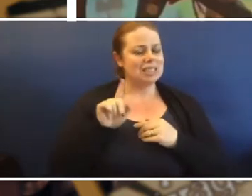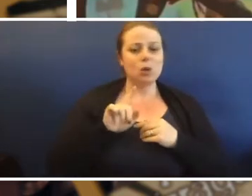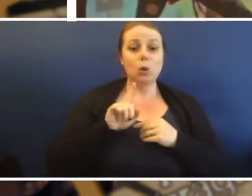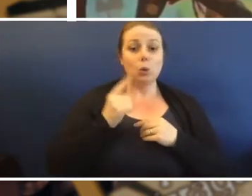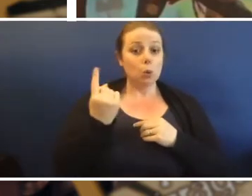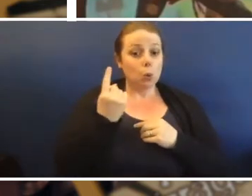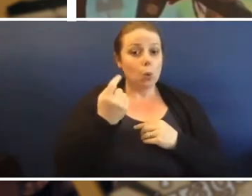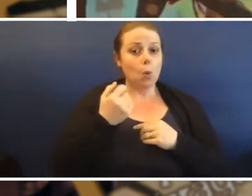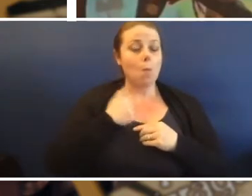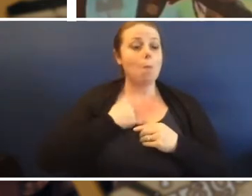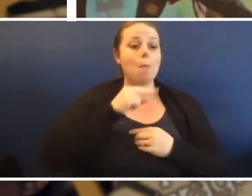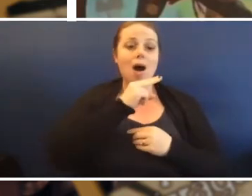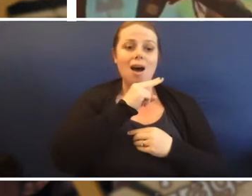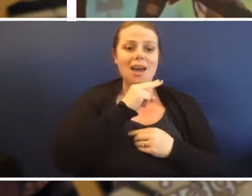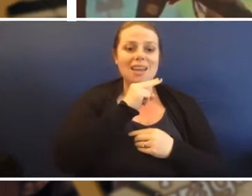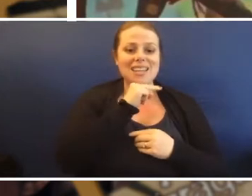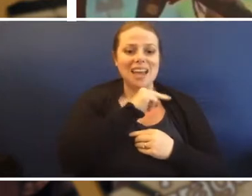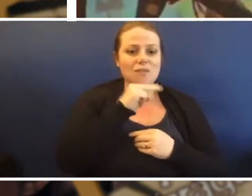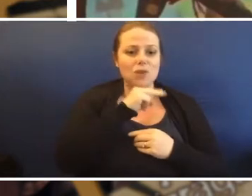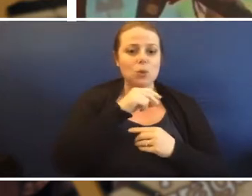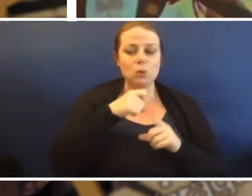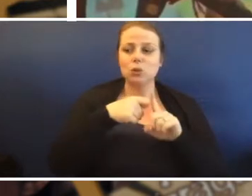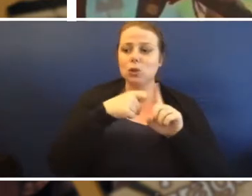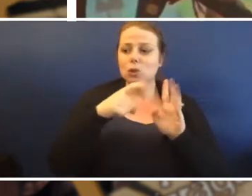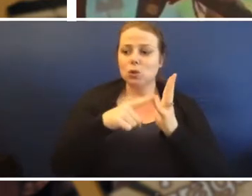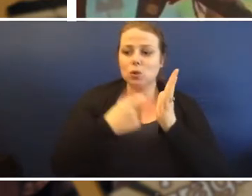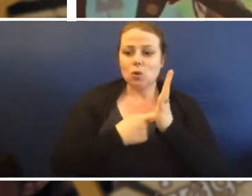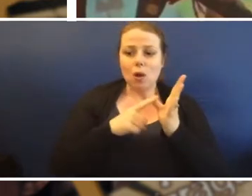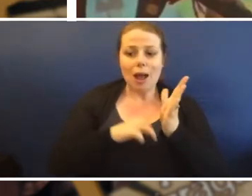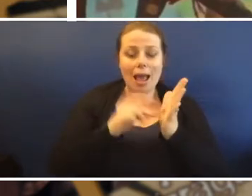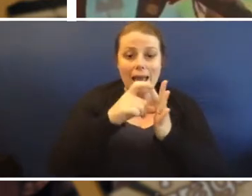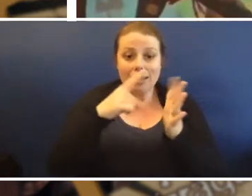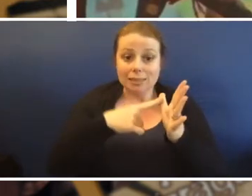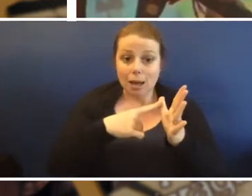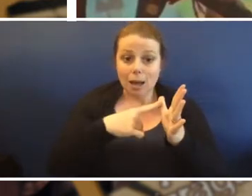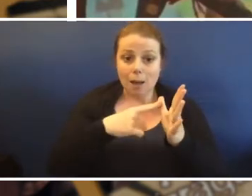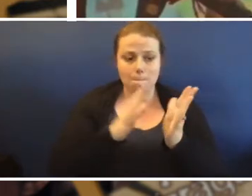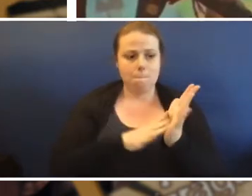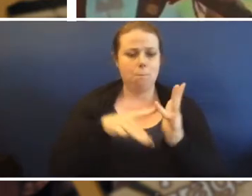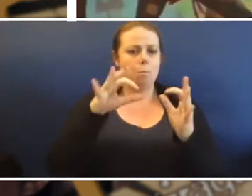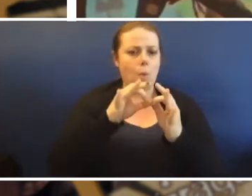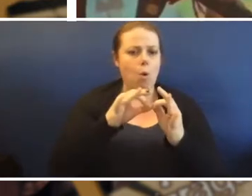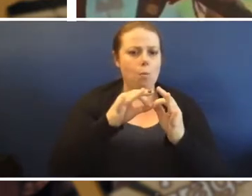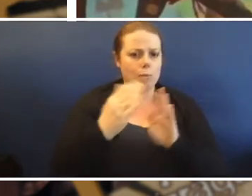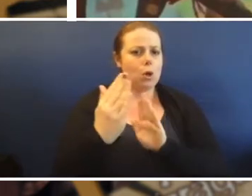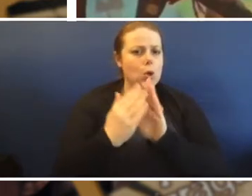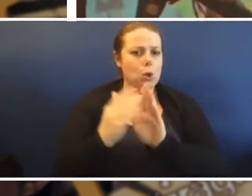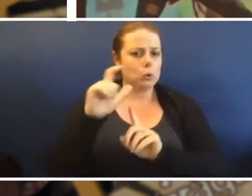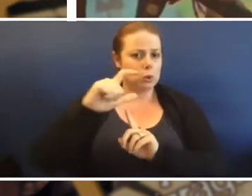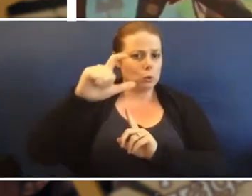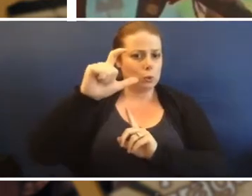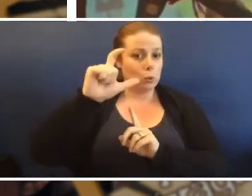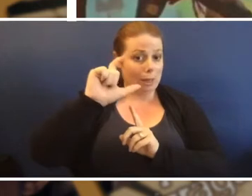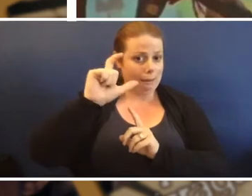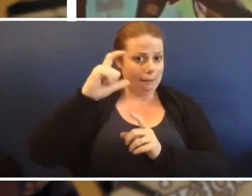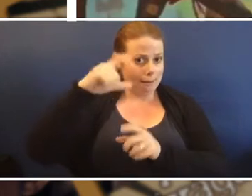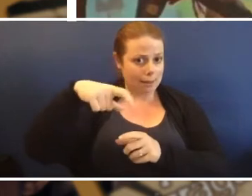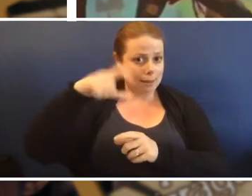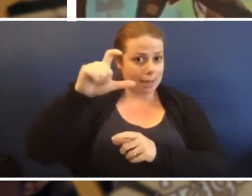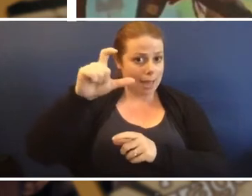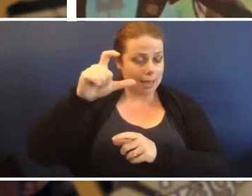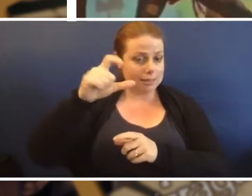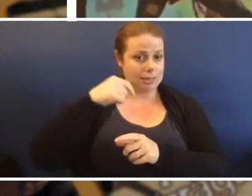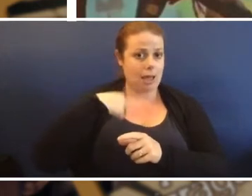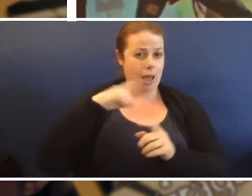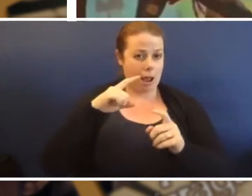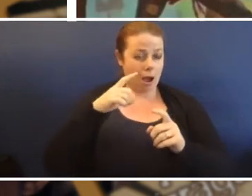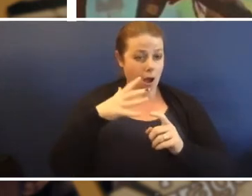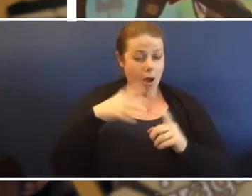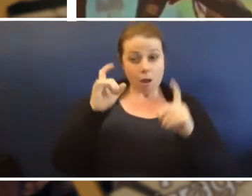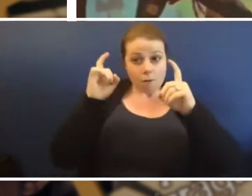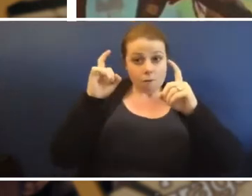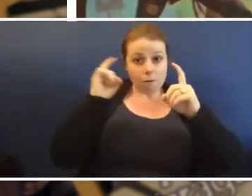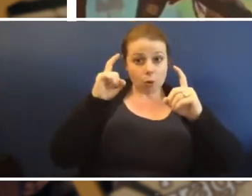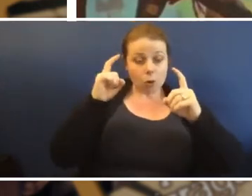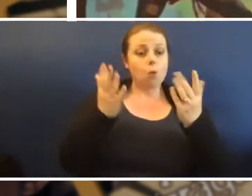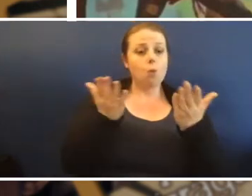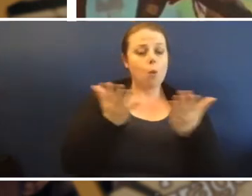and I took that at the Laura Festival, which is a festival that we have every two years